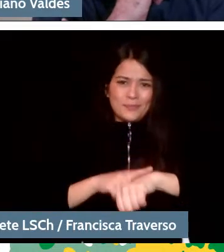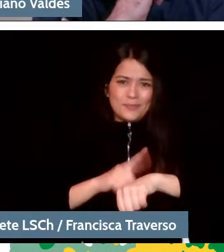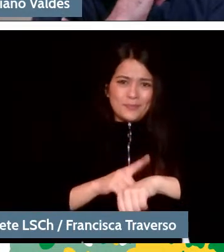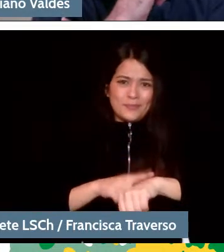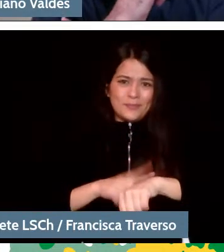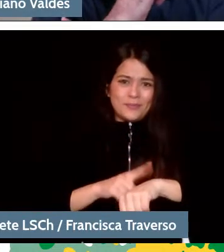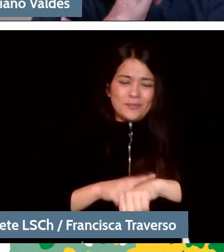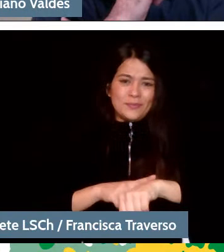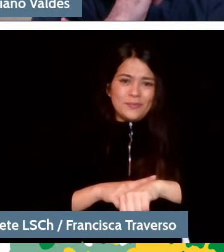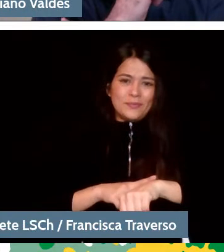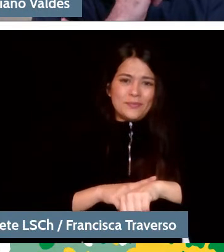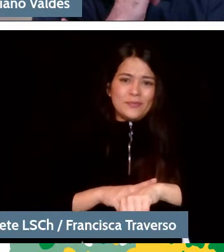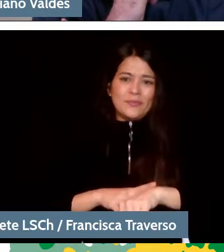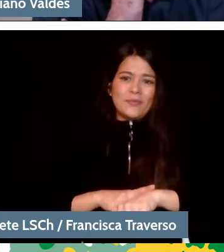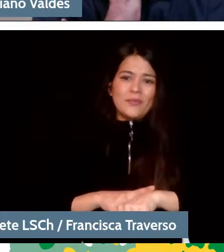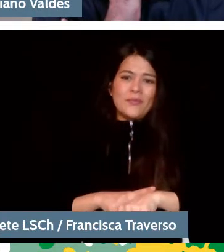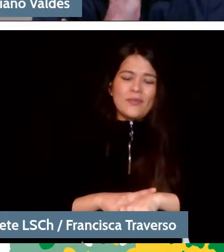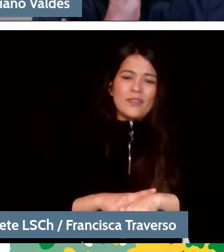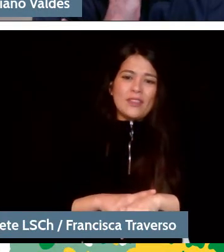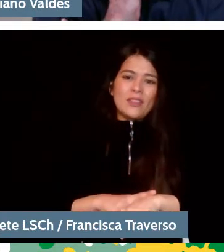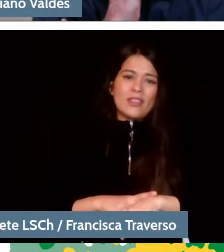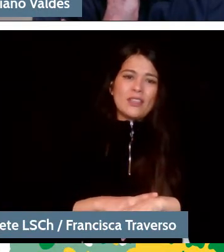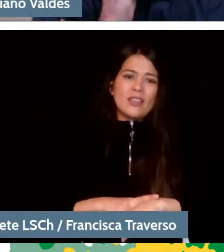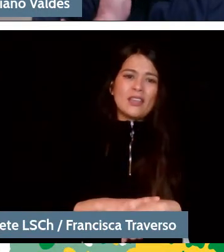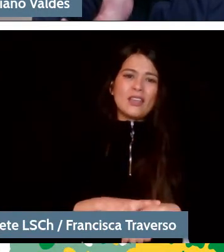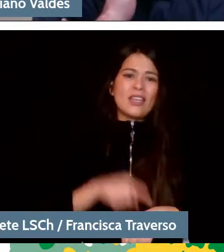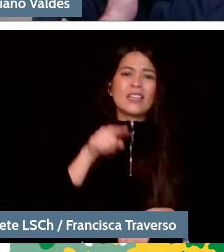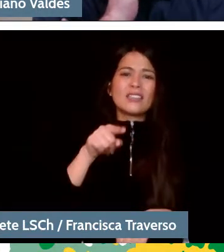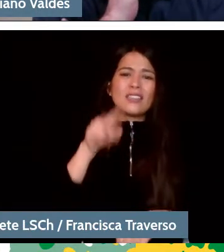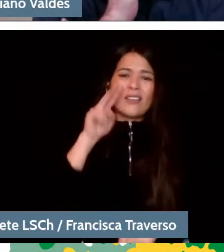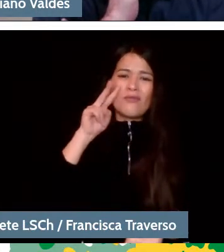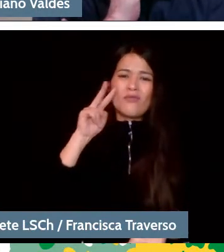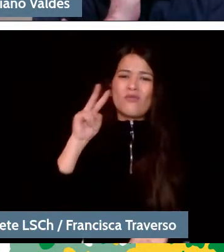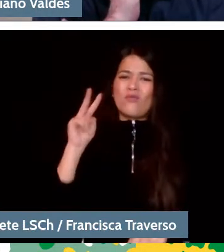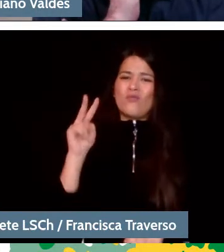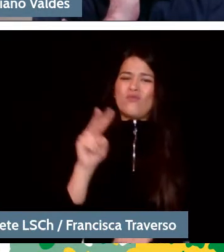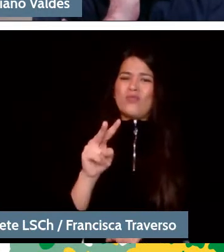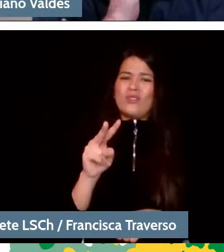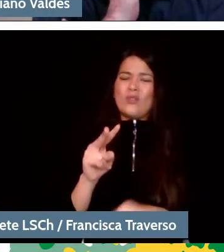and, mainly, that broad view that you have